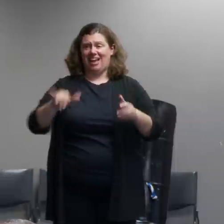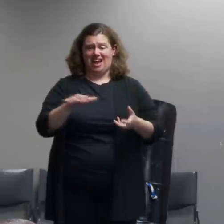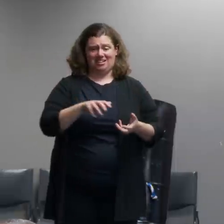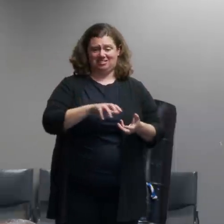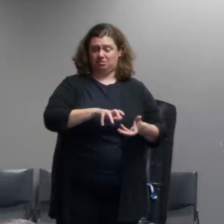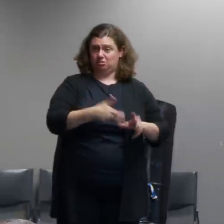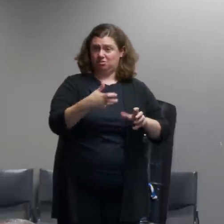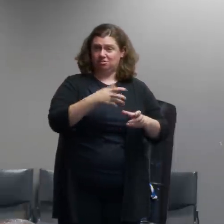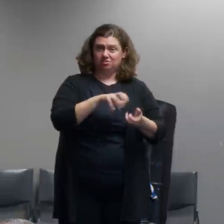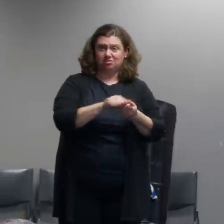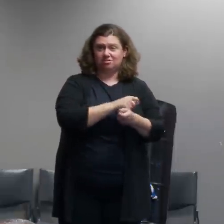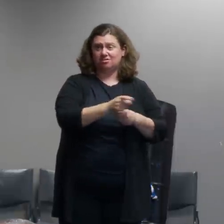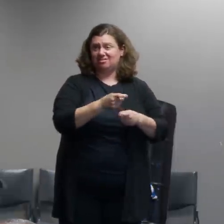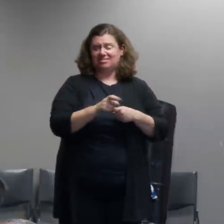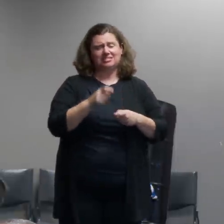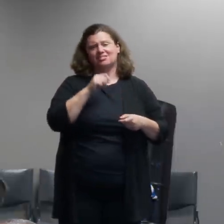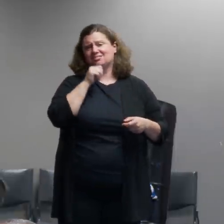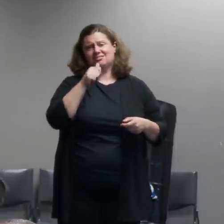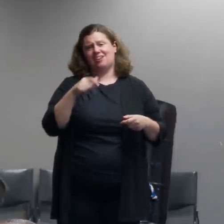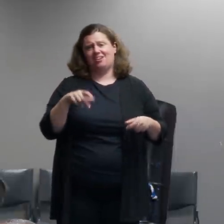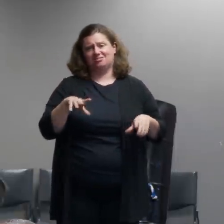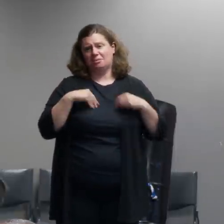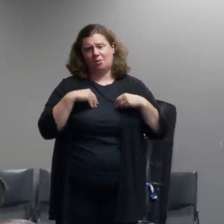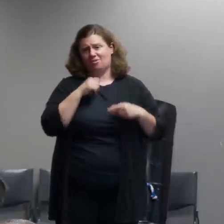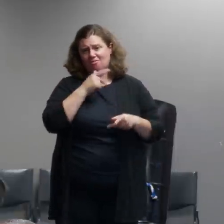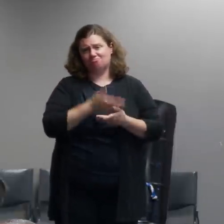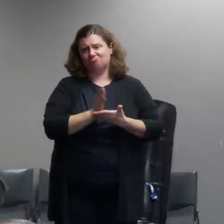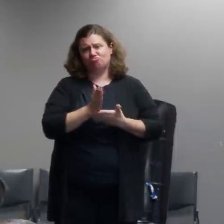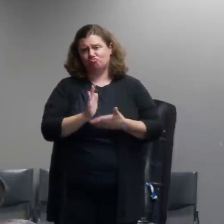follow-up are detectives still able to are they